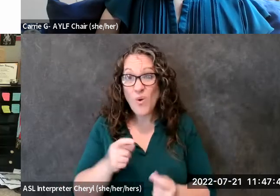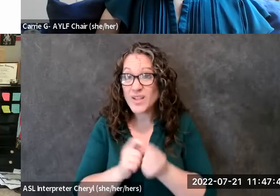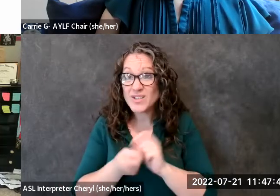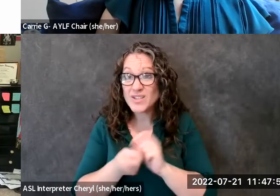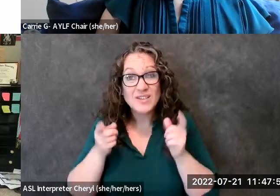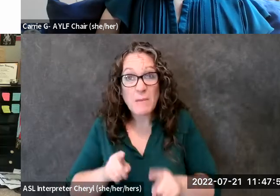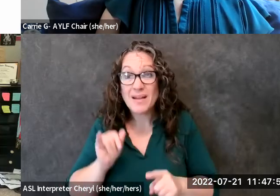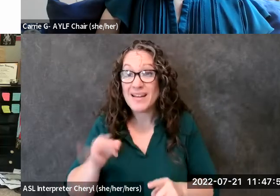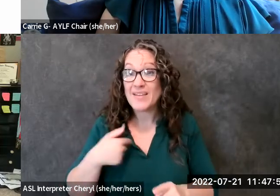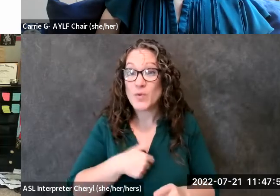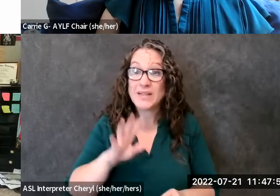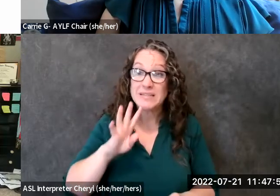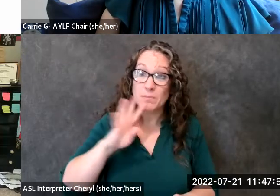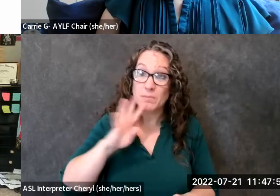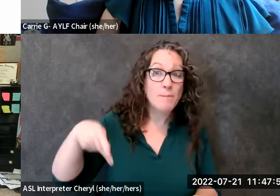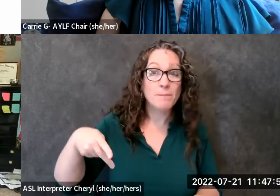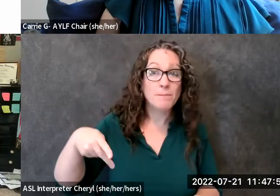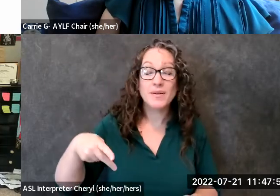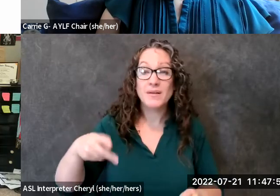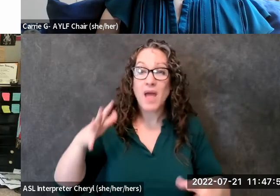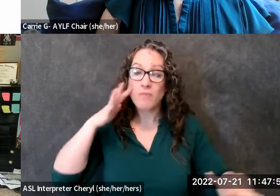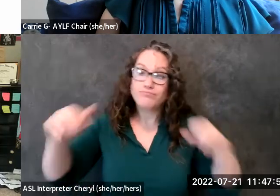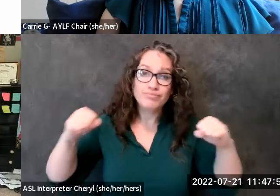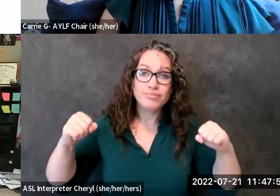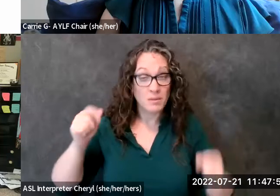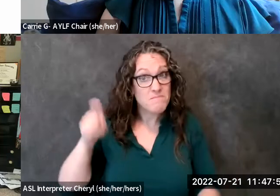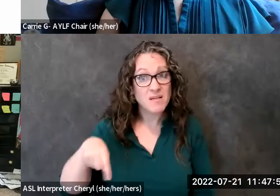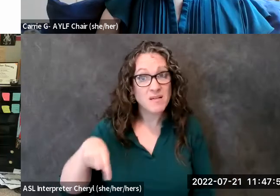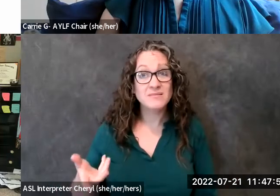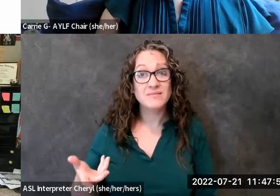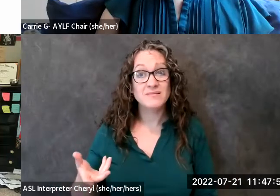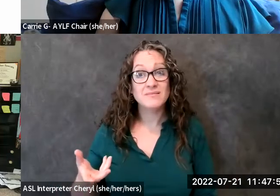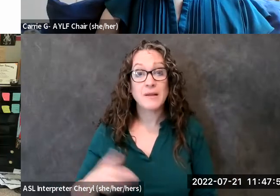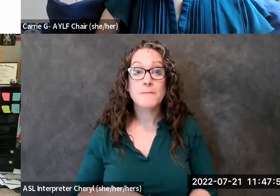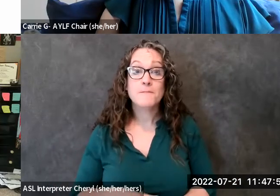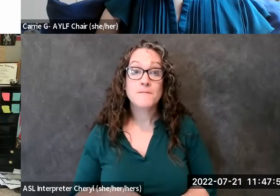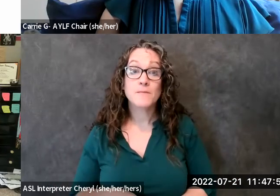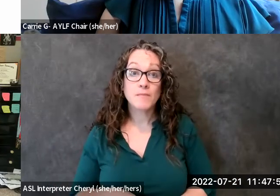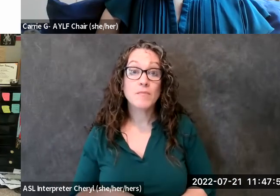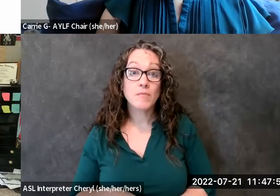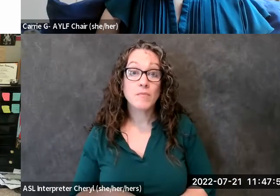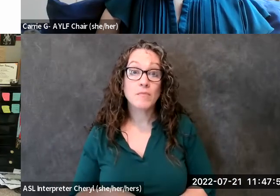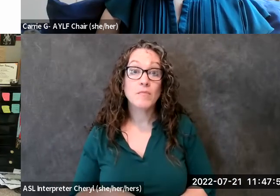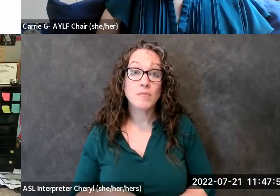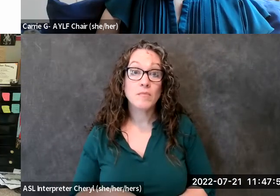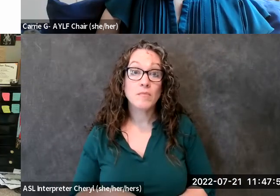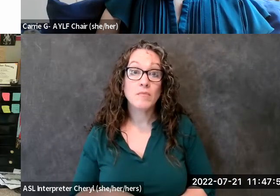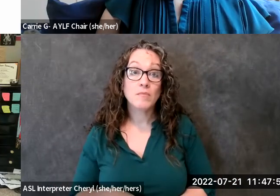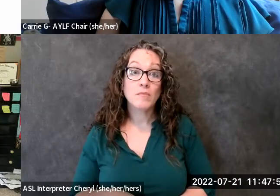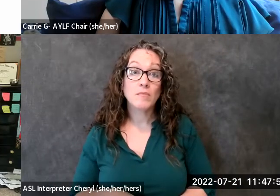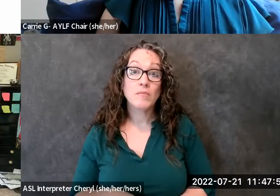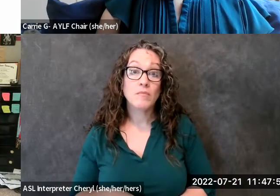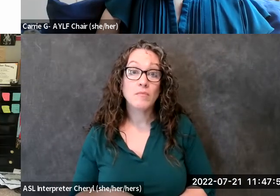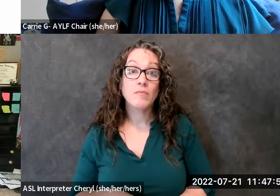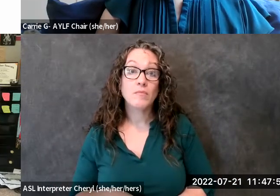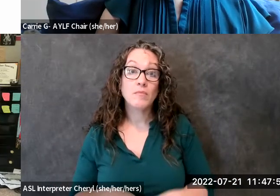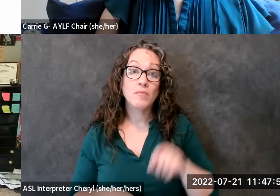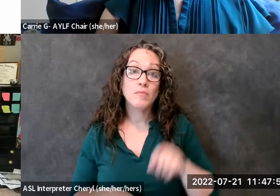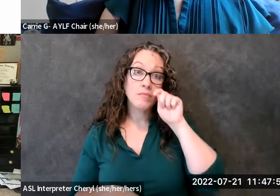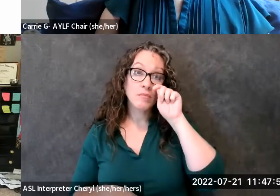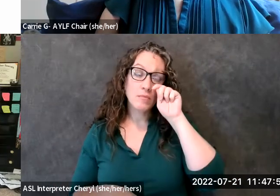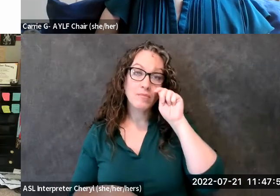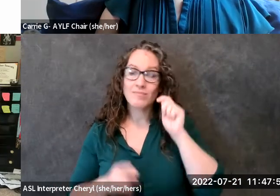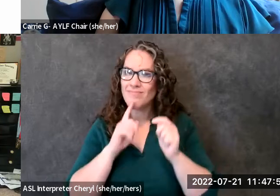and so and so i think it's it's very very important that we um that we continue on the work